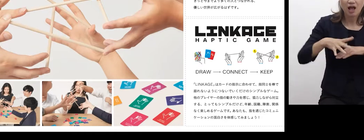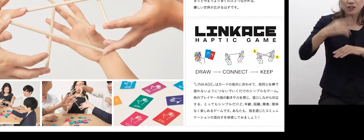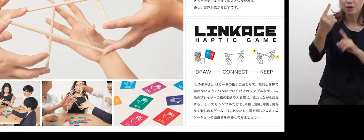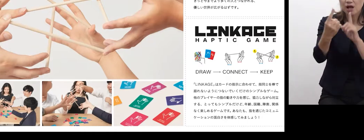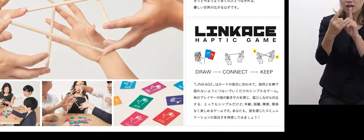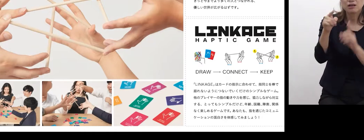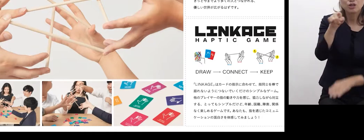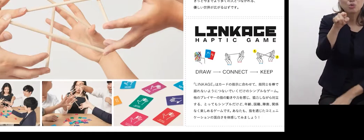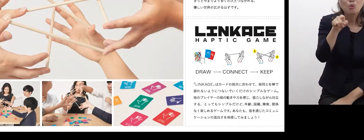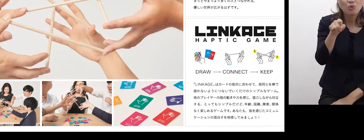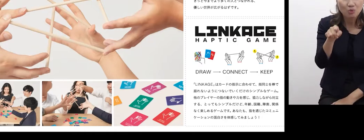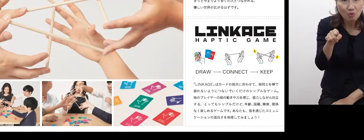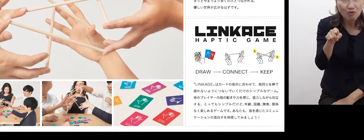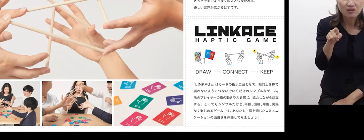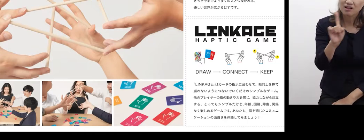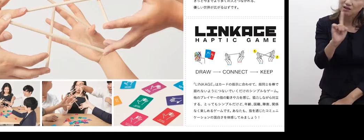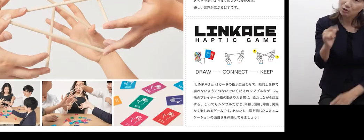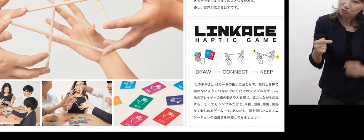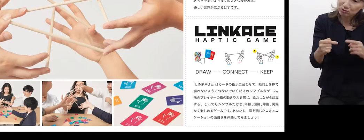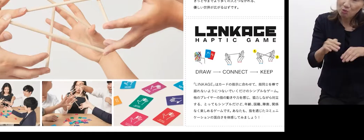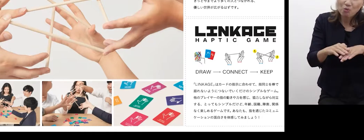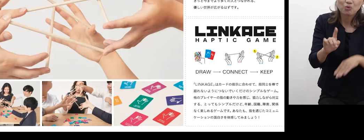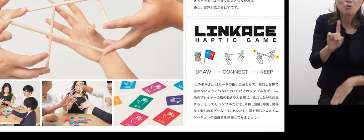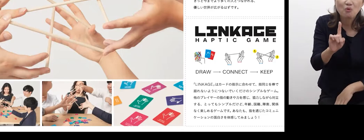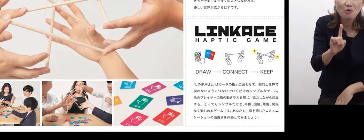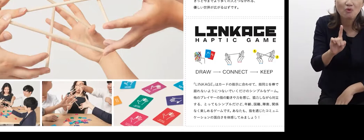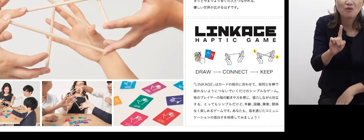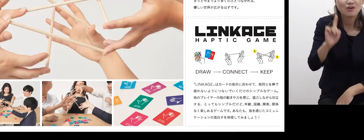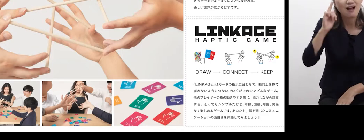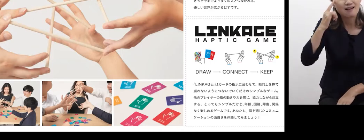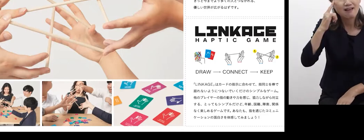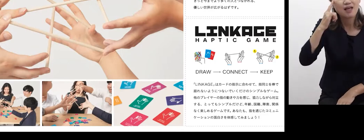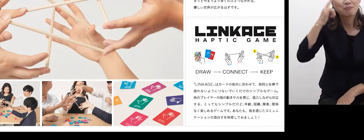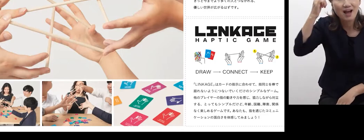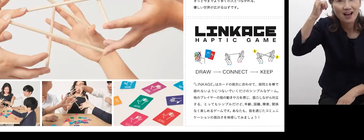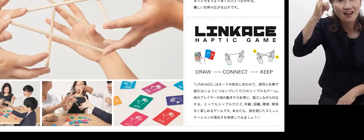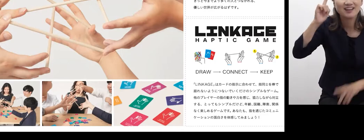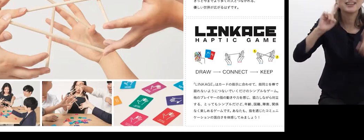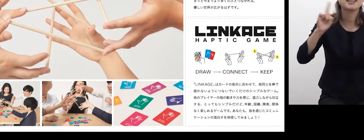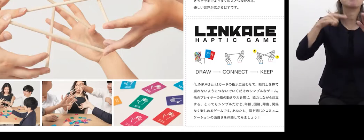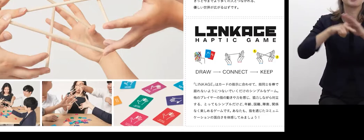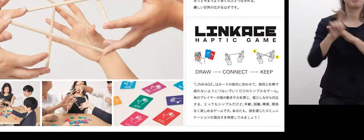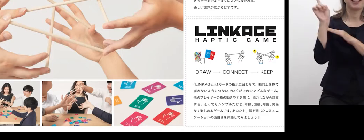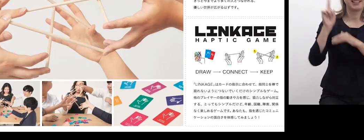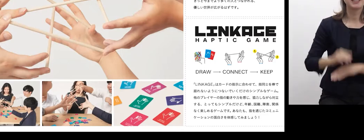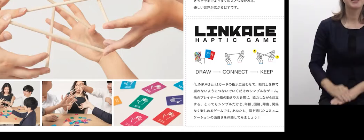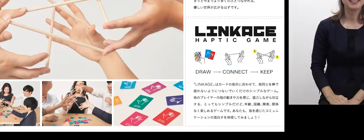thinking of how we can communicate with people we don’t know or meet for the first time.